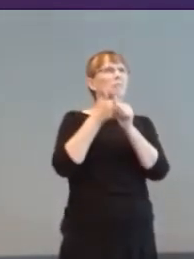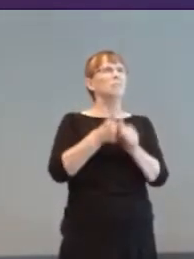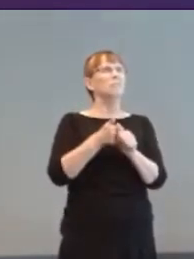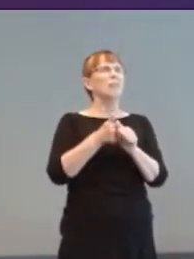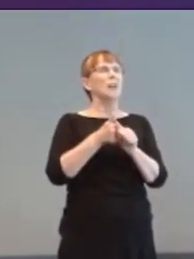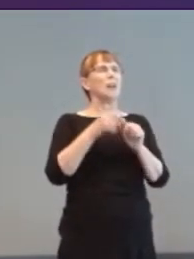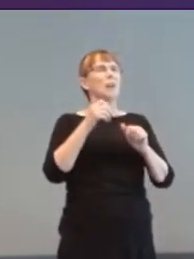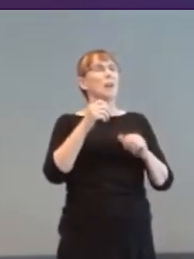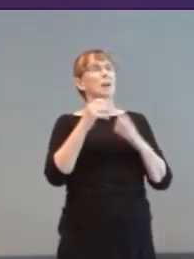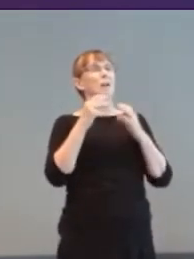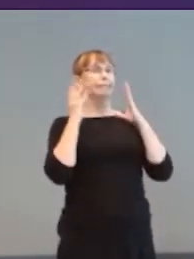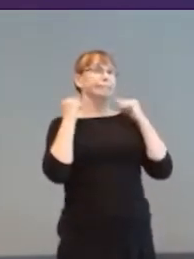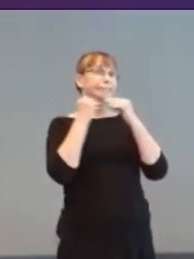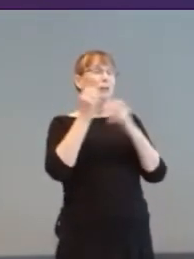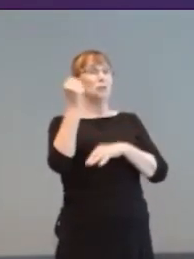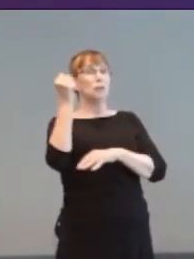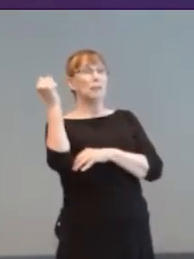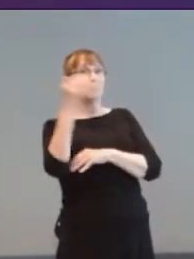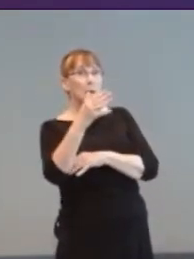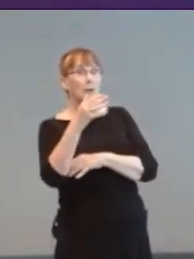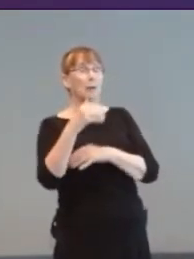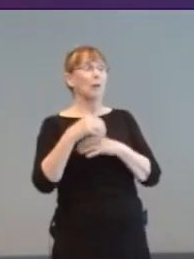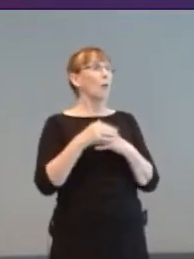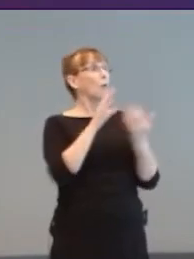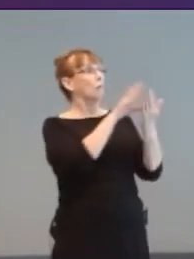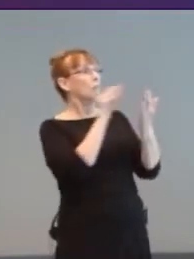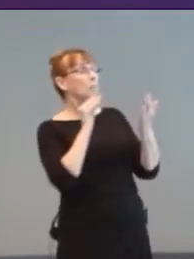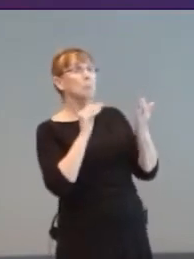It used a synchronised rock-opera soundtrack on audio-cassette,